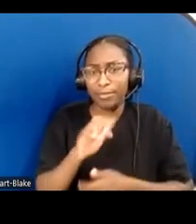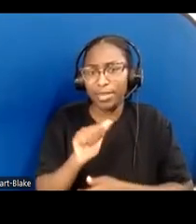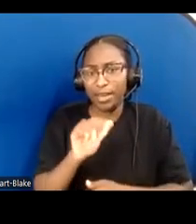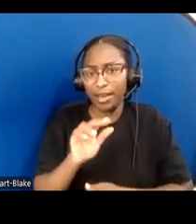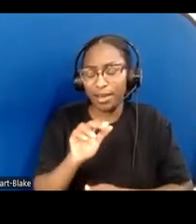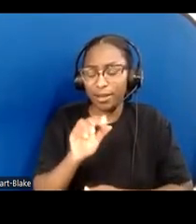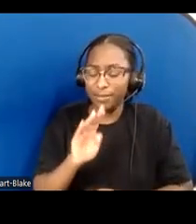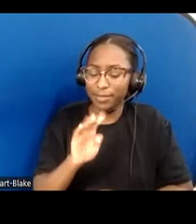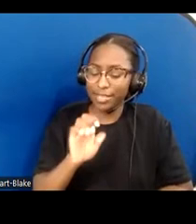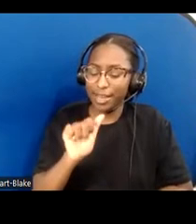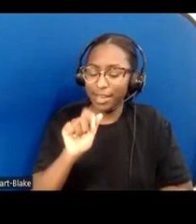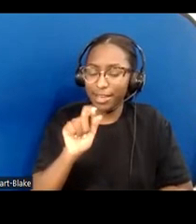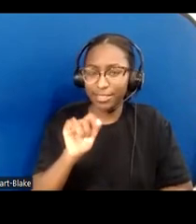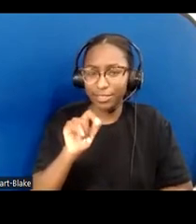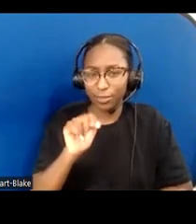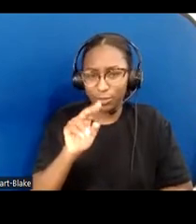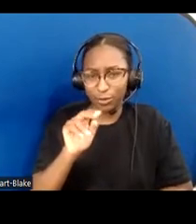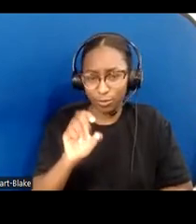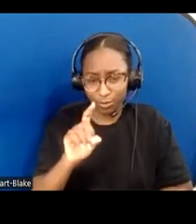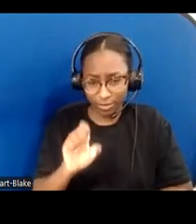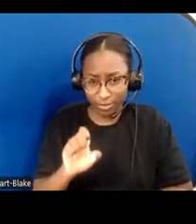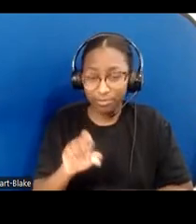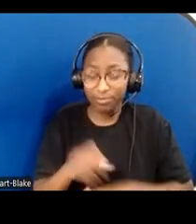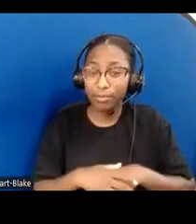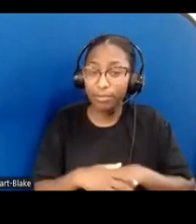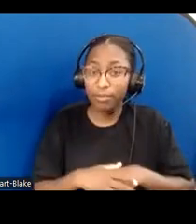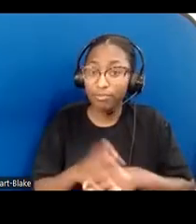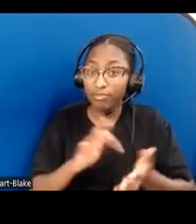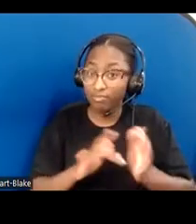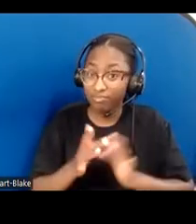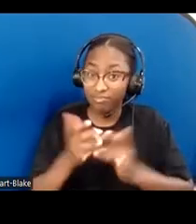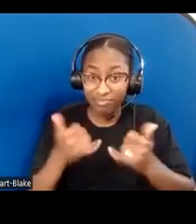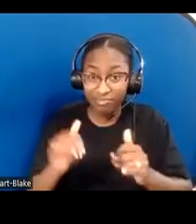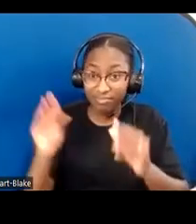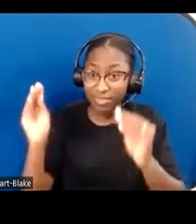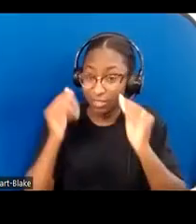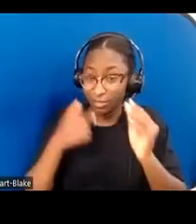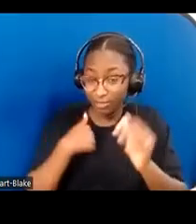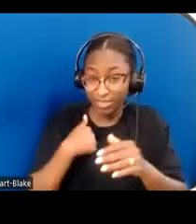of this ableist sin in my own life, including with my own adult son who lives with disabilities.